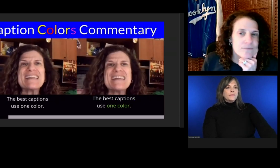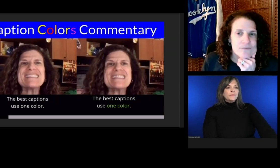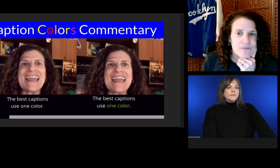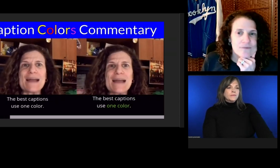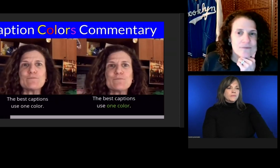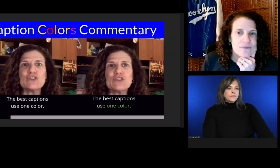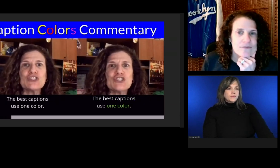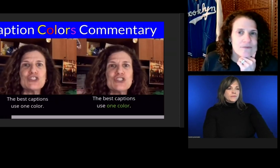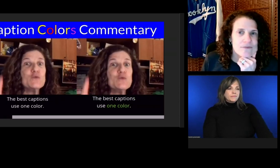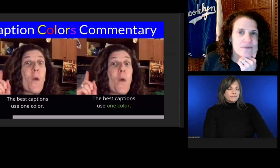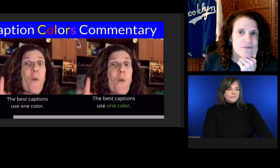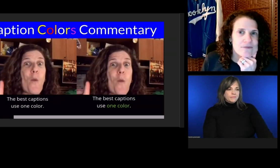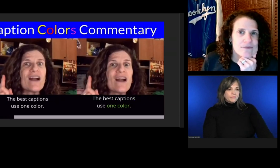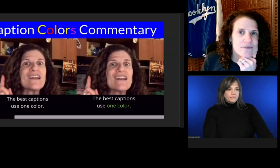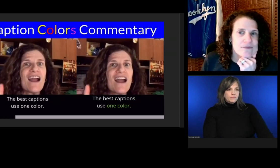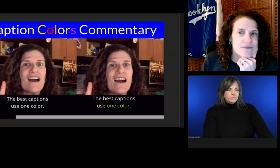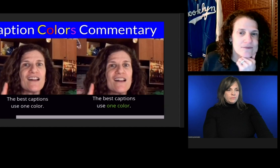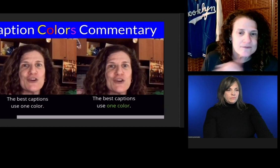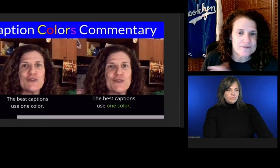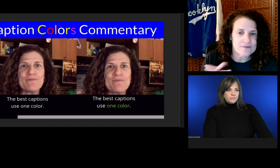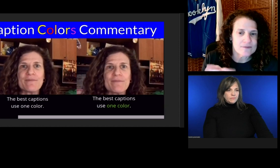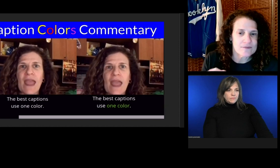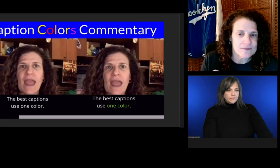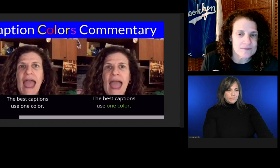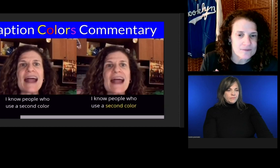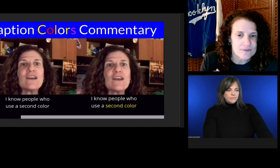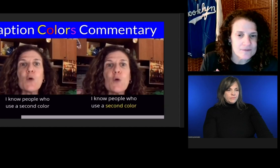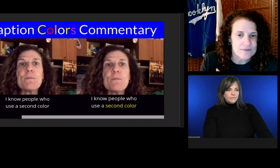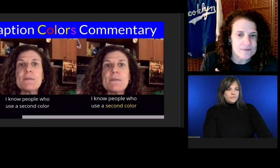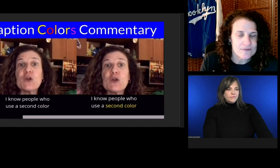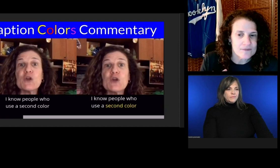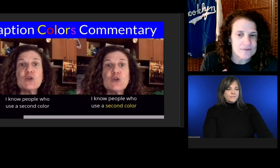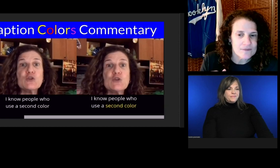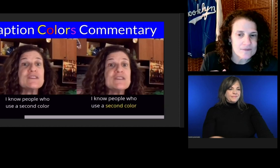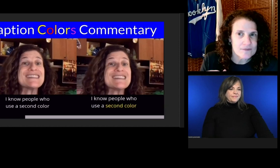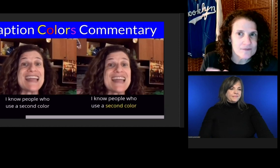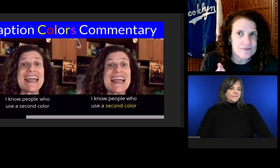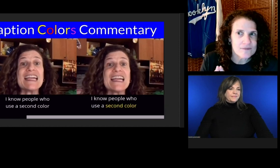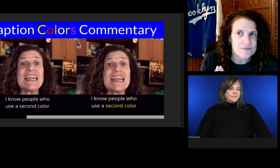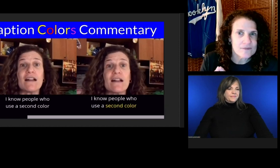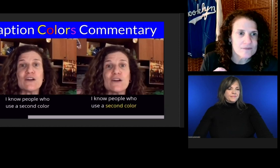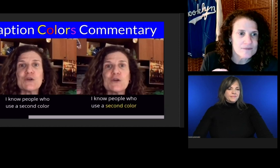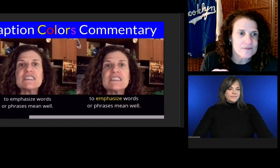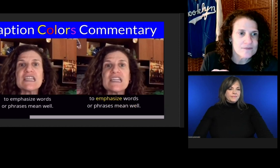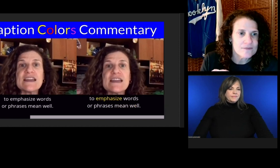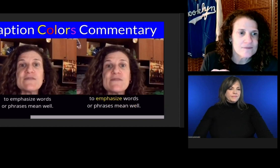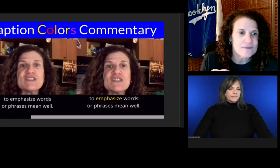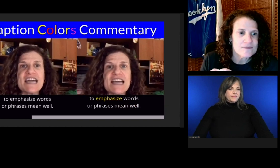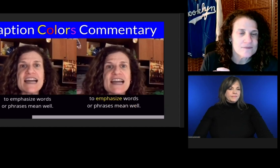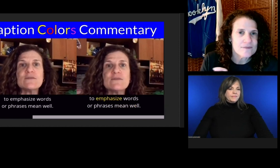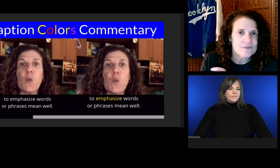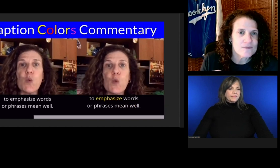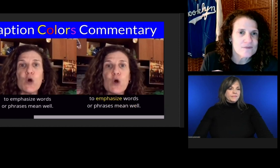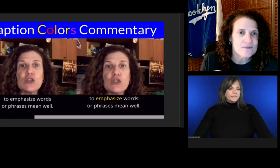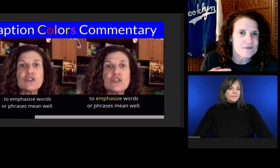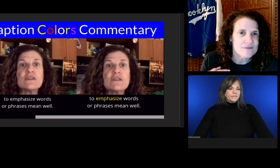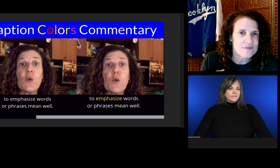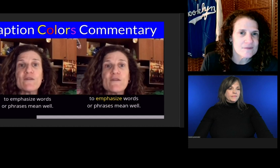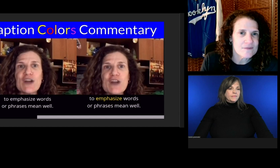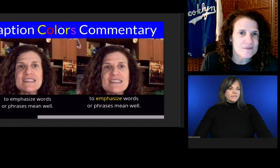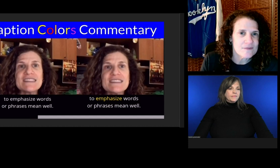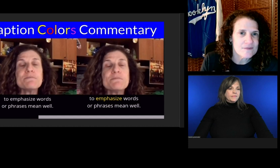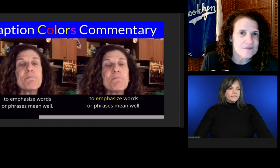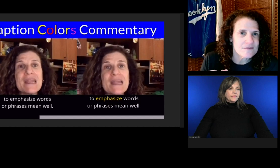I know people who use a second color to emphasize words or phrases mean well.